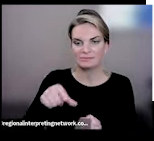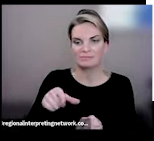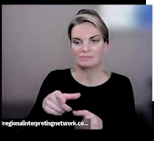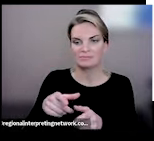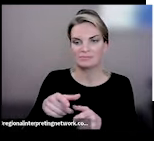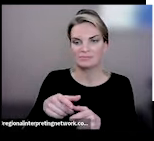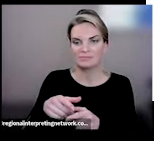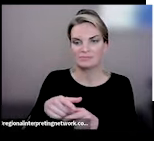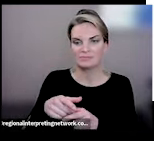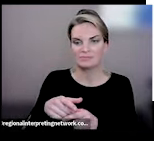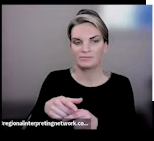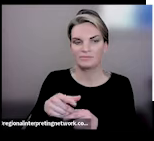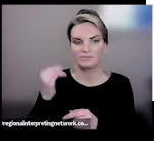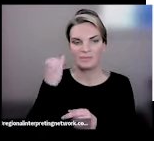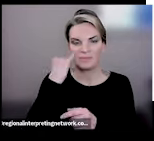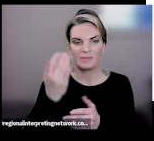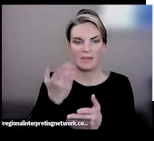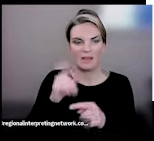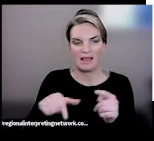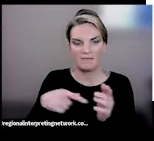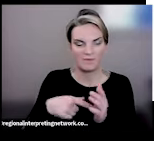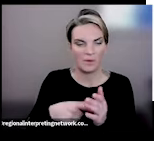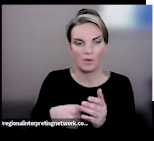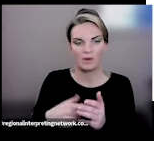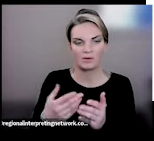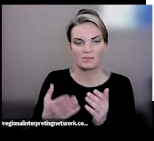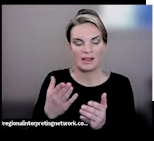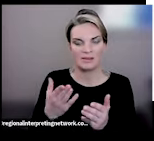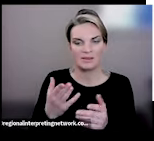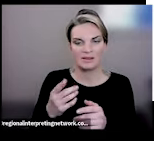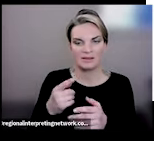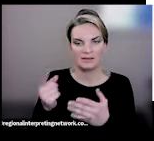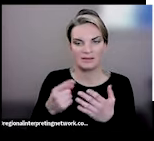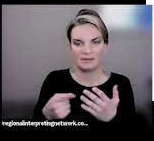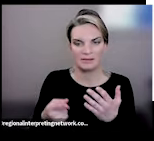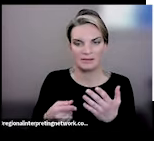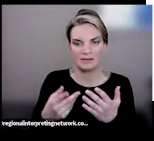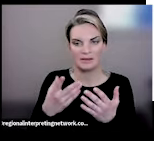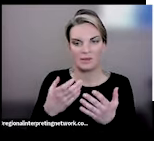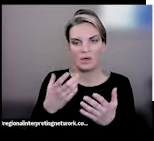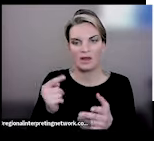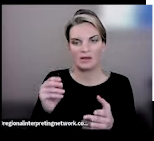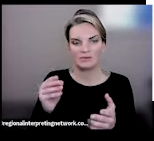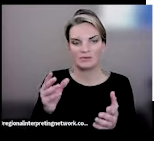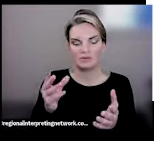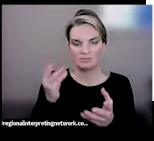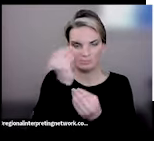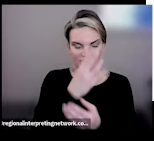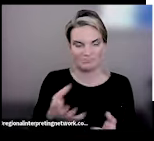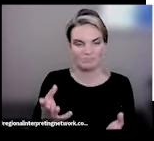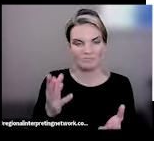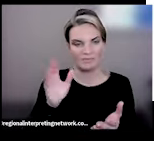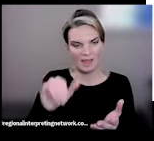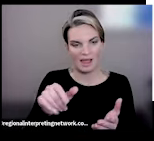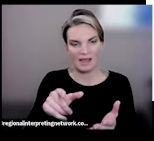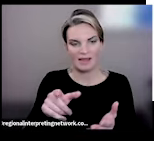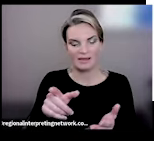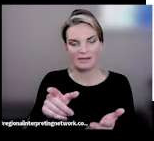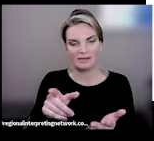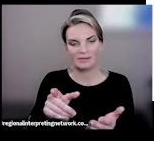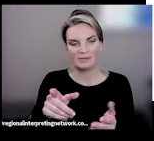the benefits if you can afford them. So I just want to send the message out into the world that